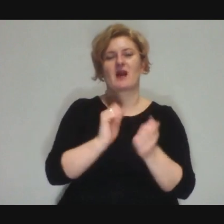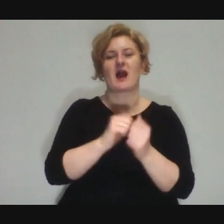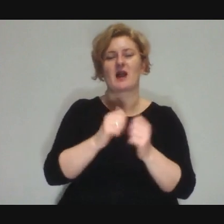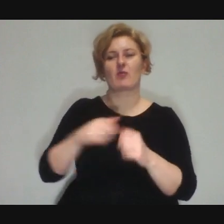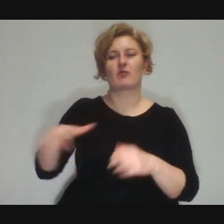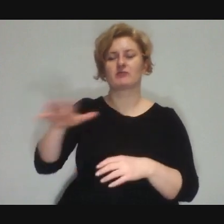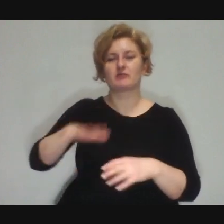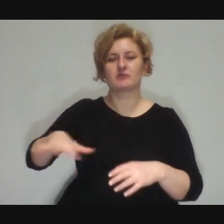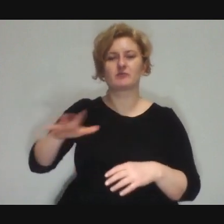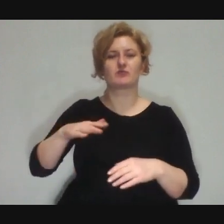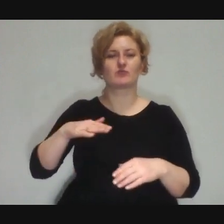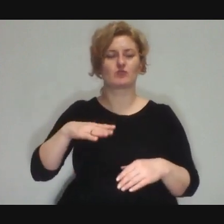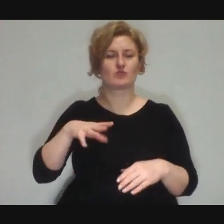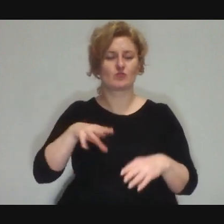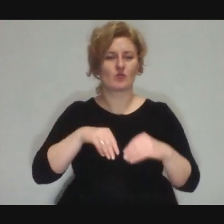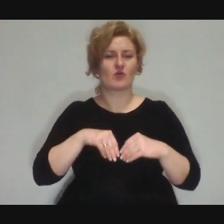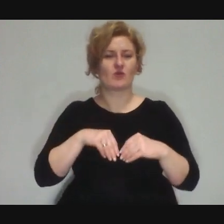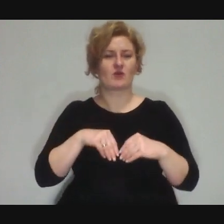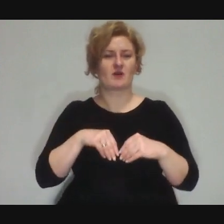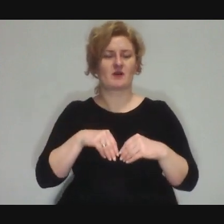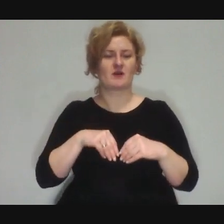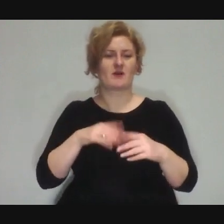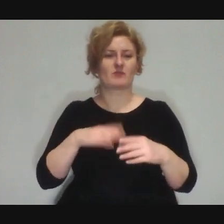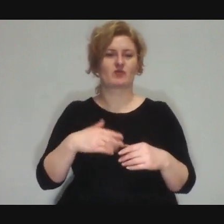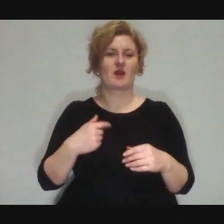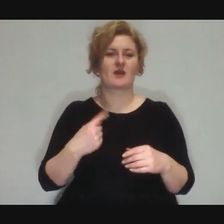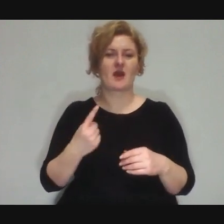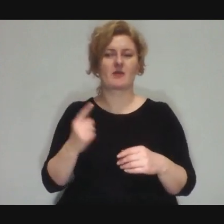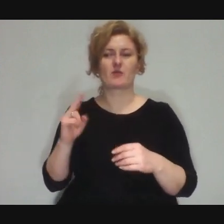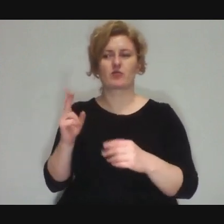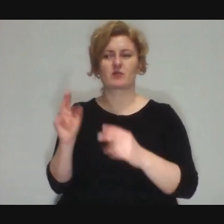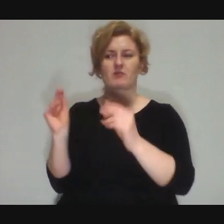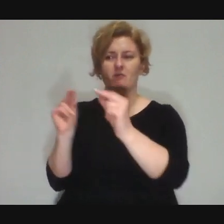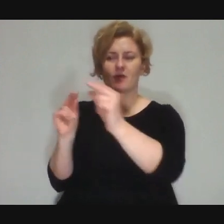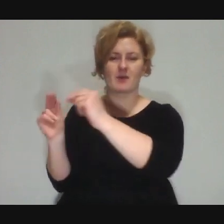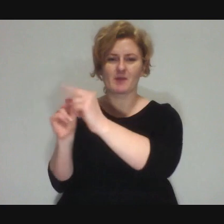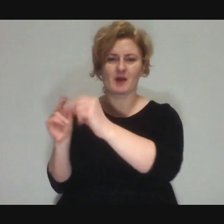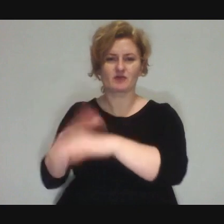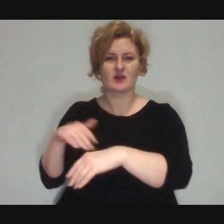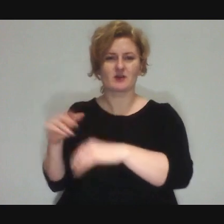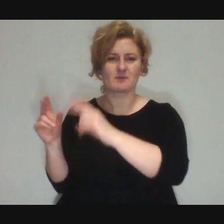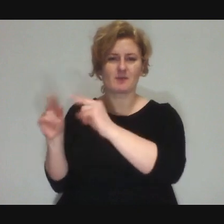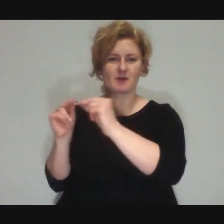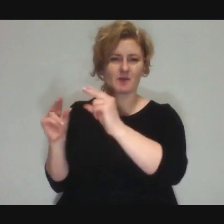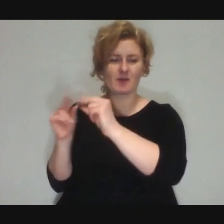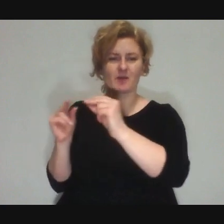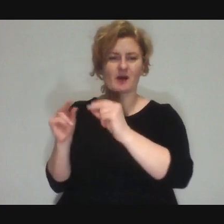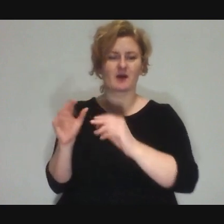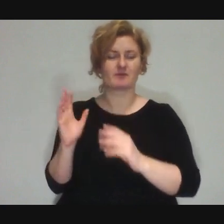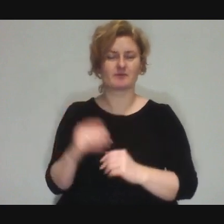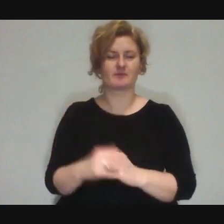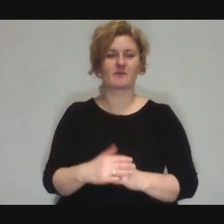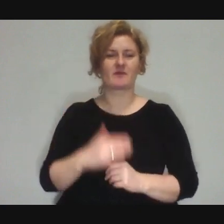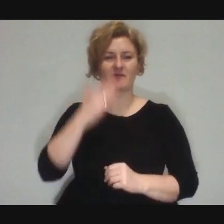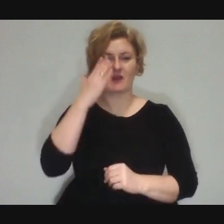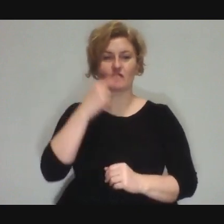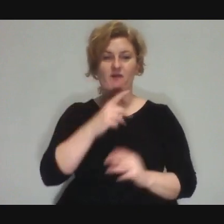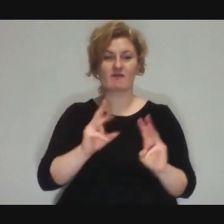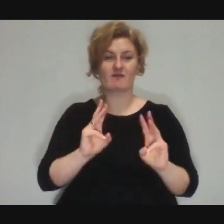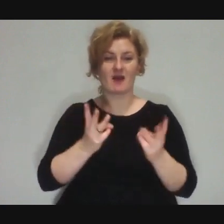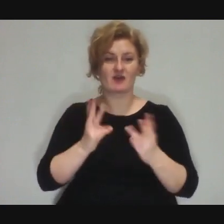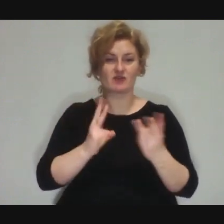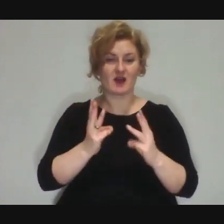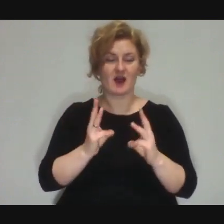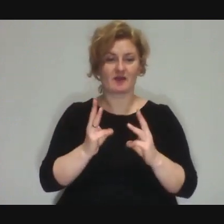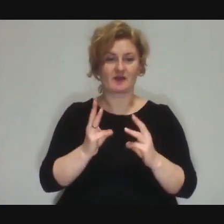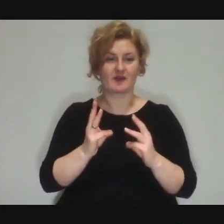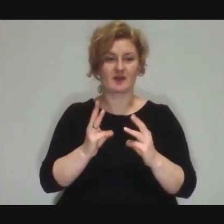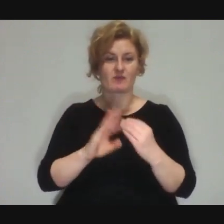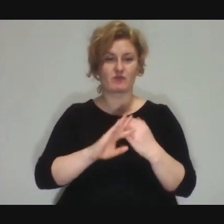One of them would say to the other "hey, I saw that your pockets were fuller after class.